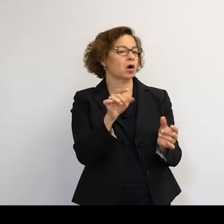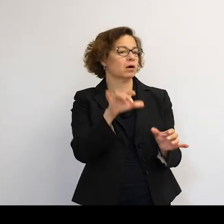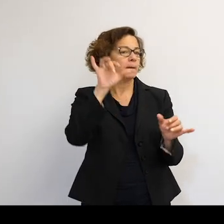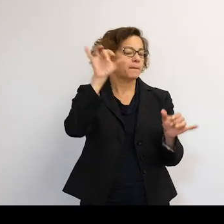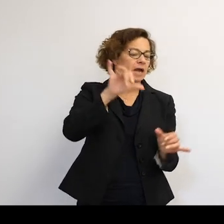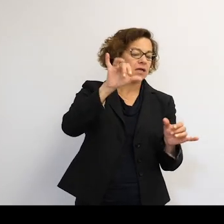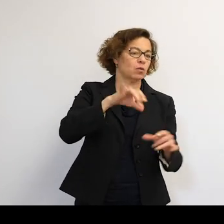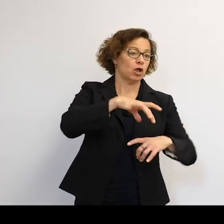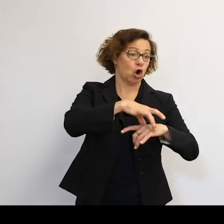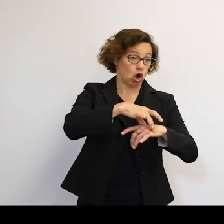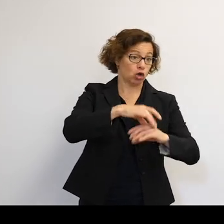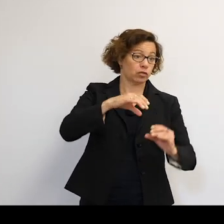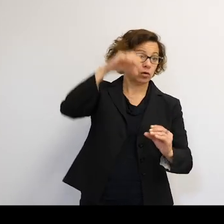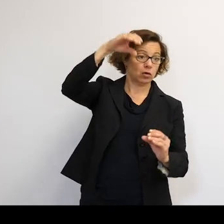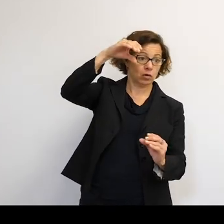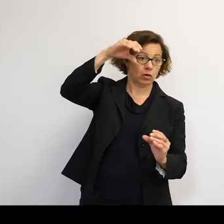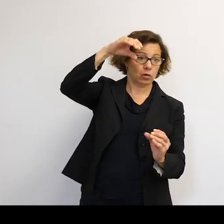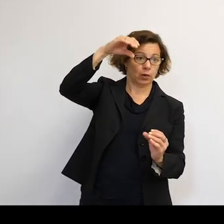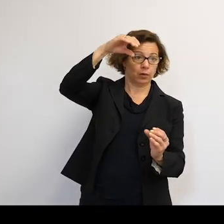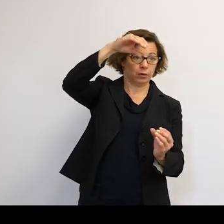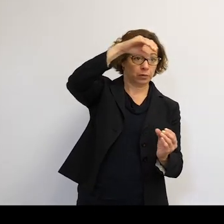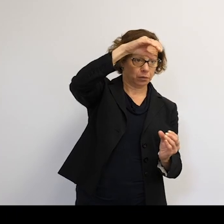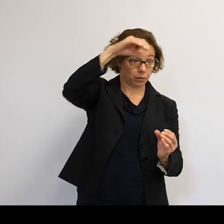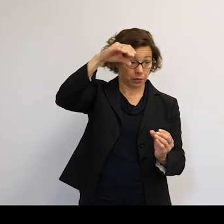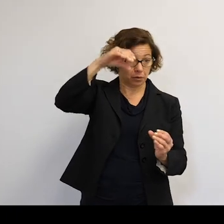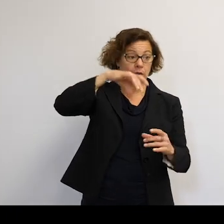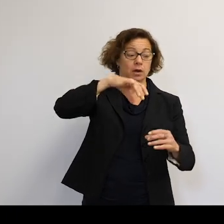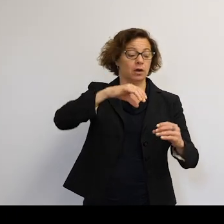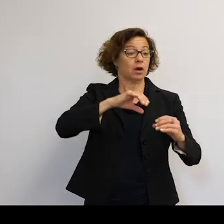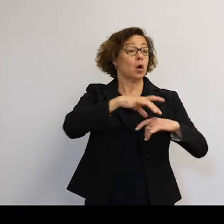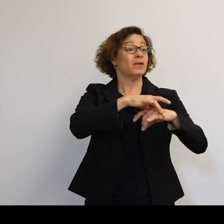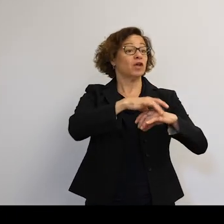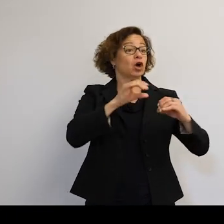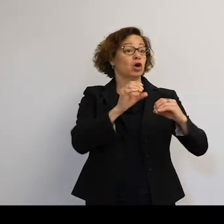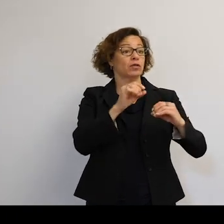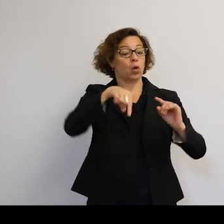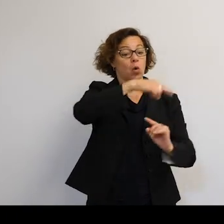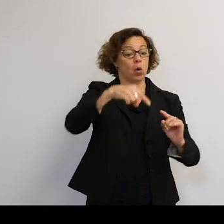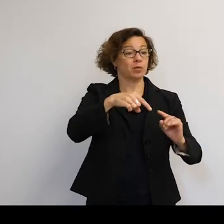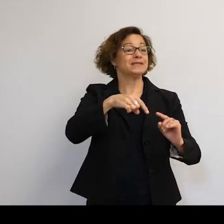to appear to hang over one place on the Earth. But the Earth doesn't just orbit. It also wobbles.